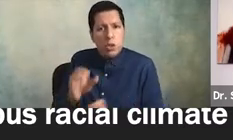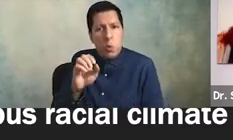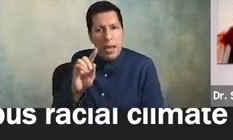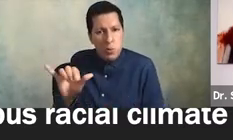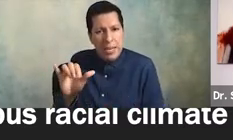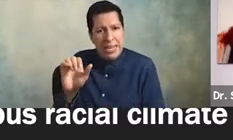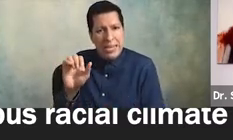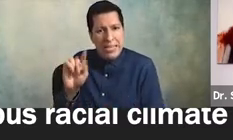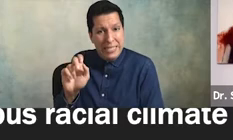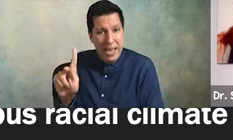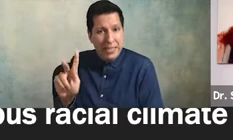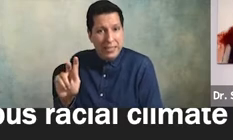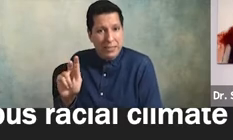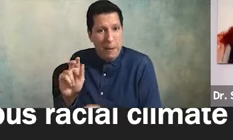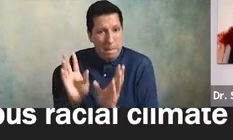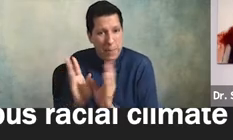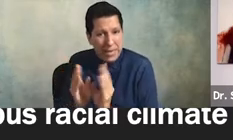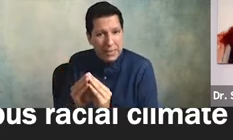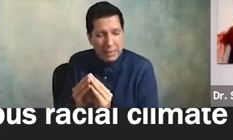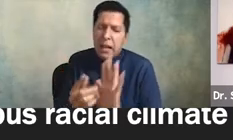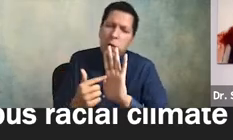so sometimes researchers from our center will actually observe